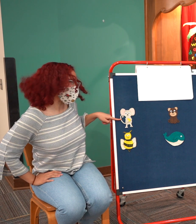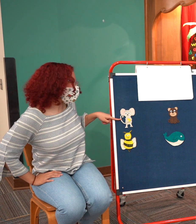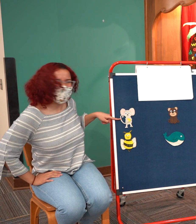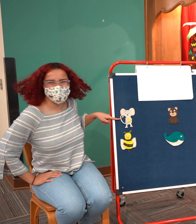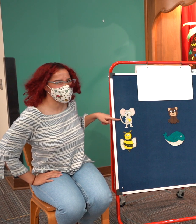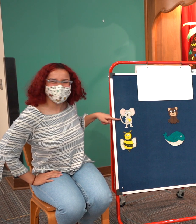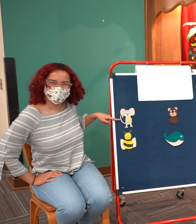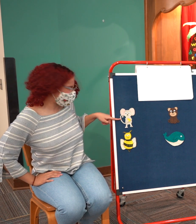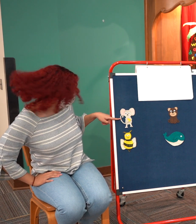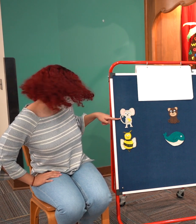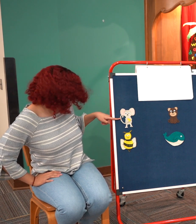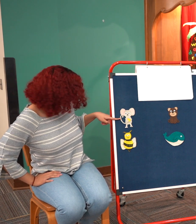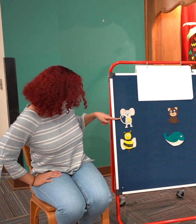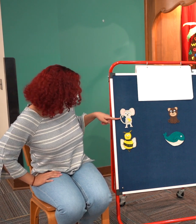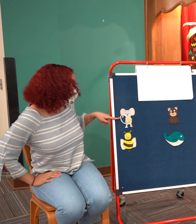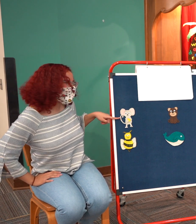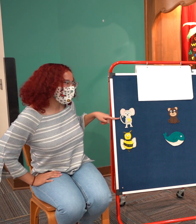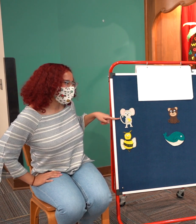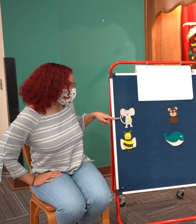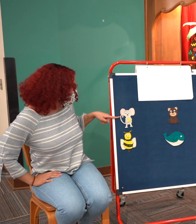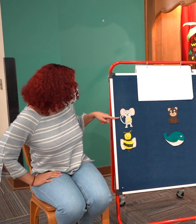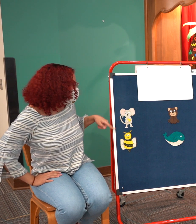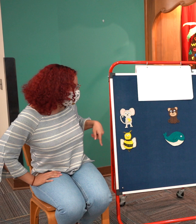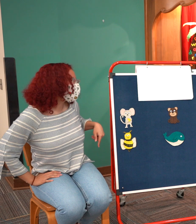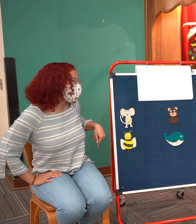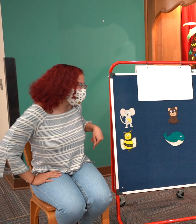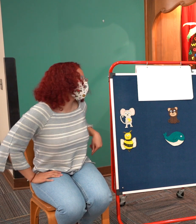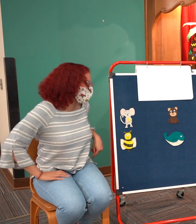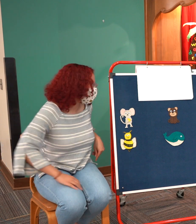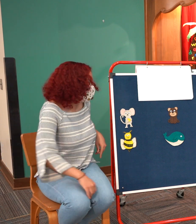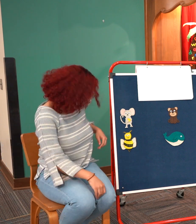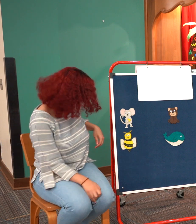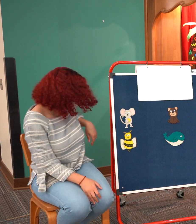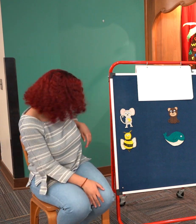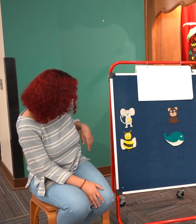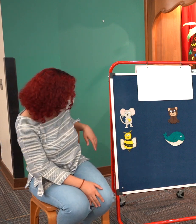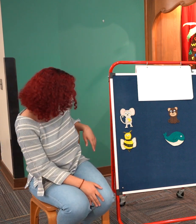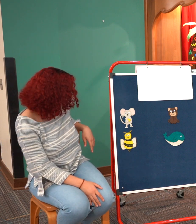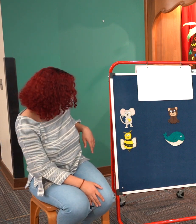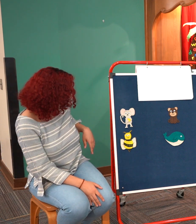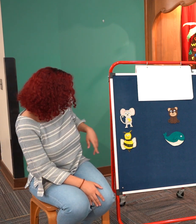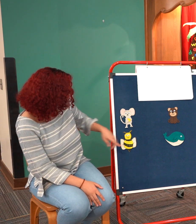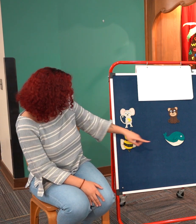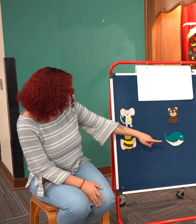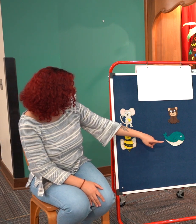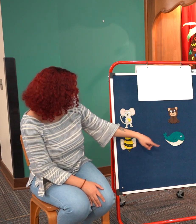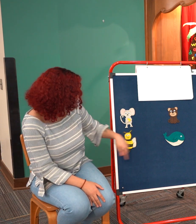not an elephant it's a mouse or some cheese that would make a lot more sense i see a bumble